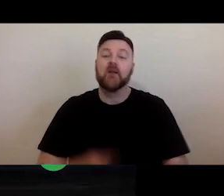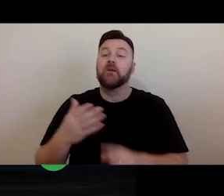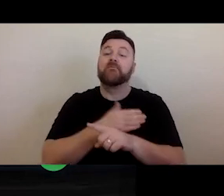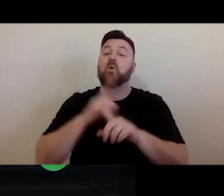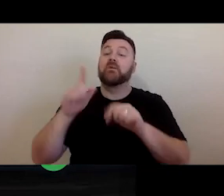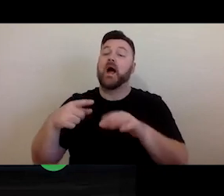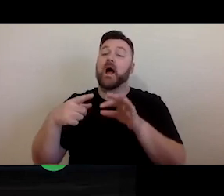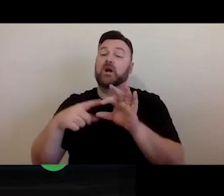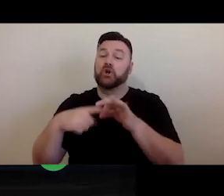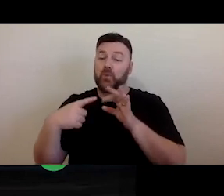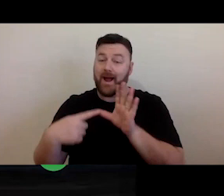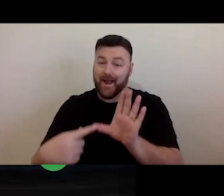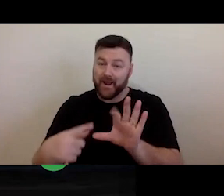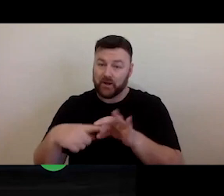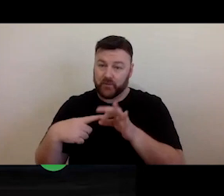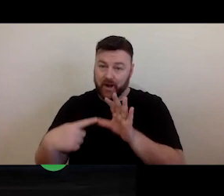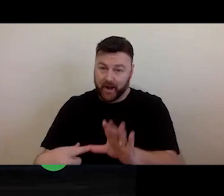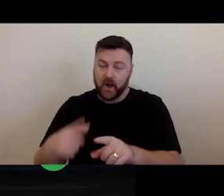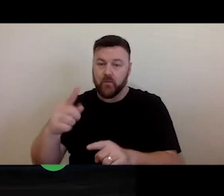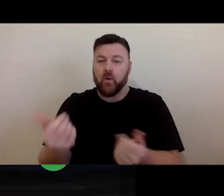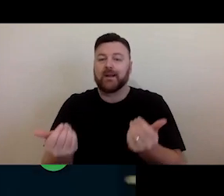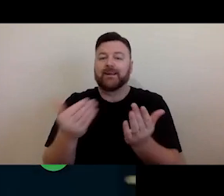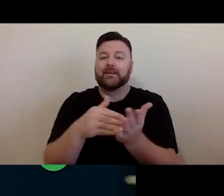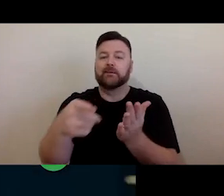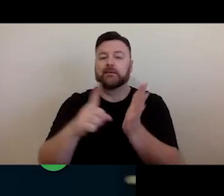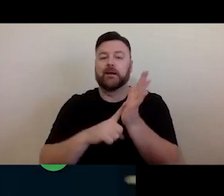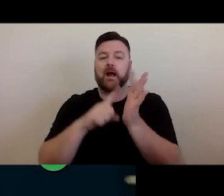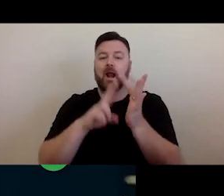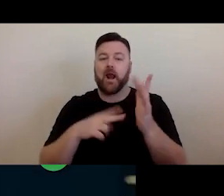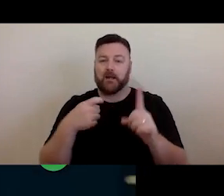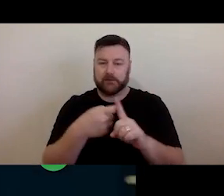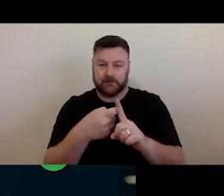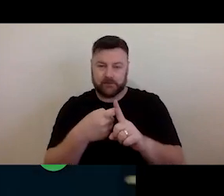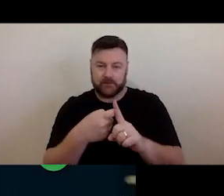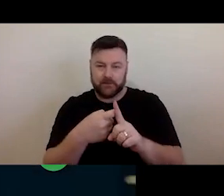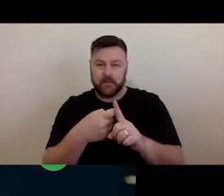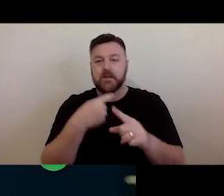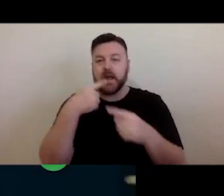can get some information about copyright. In particular, you know,